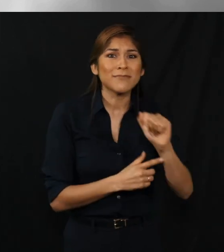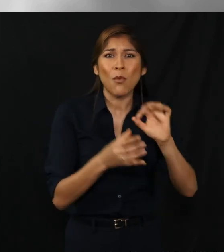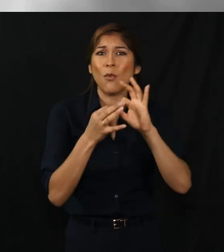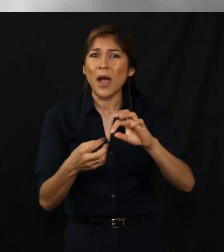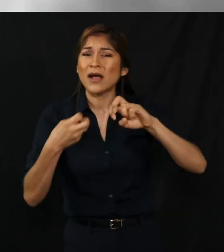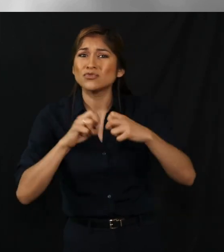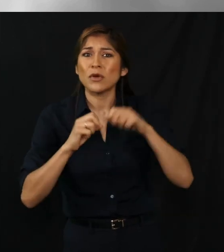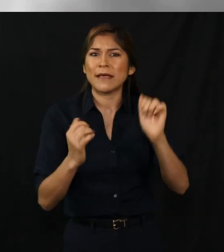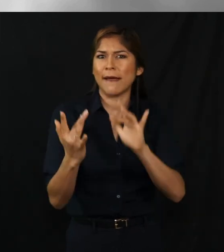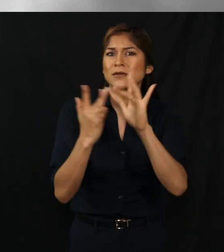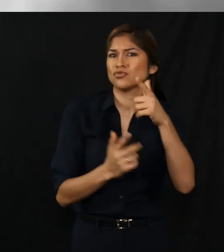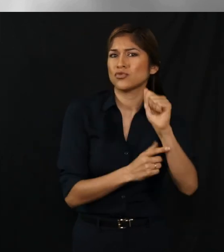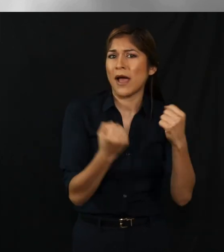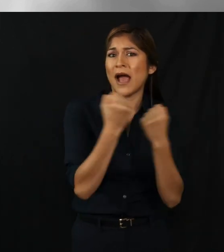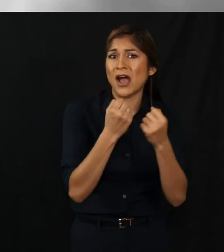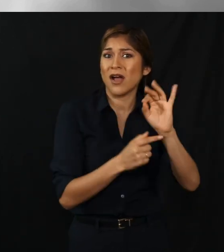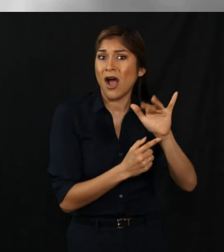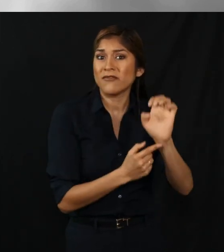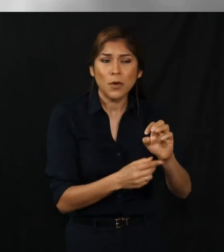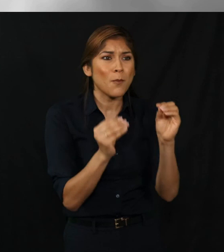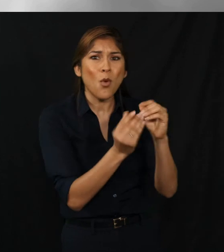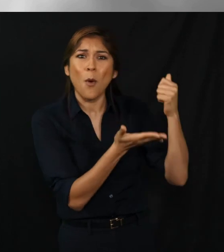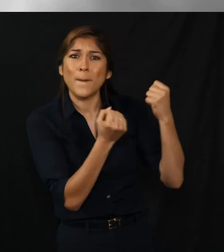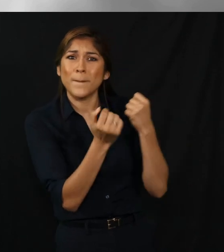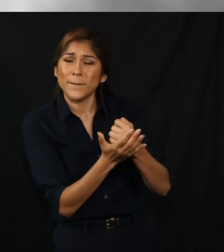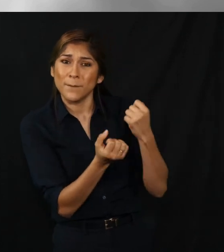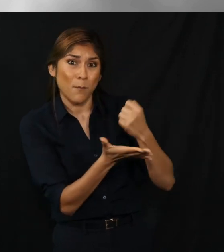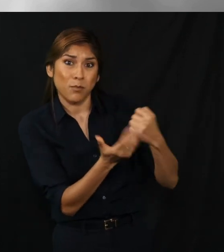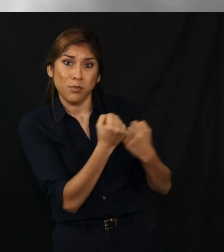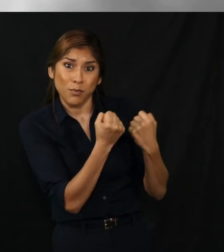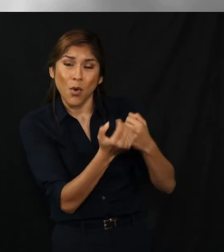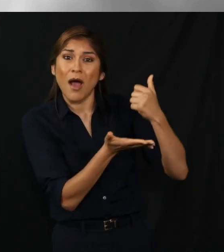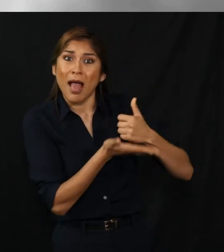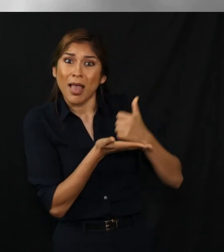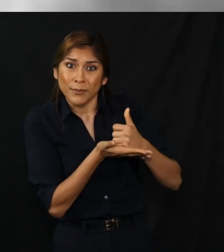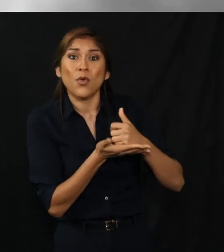From now through election day, voters with disability related